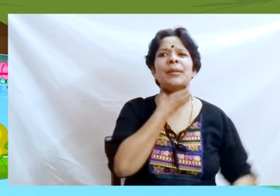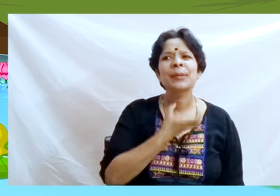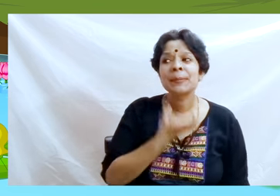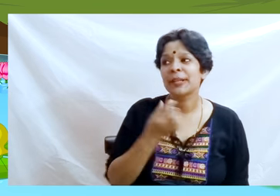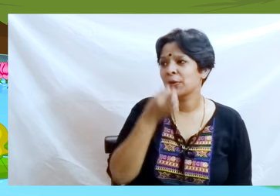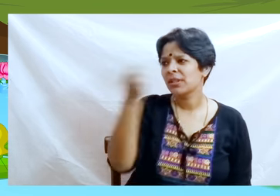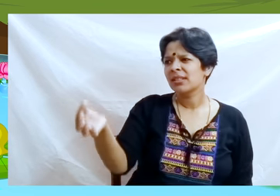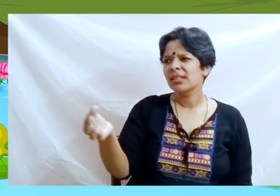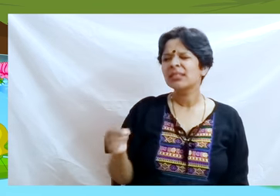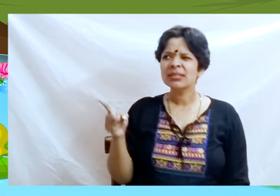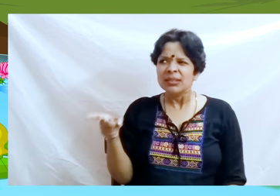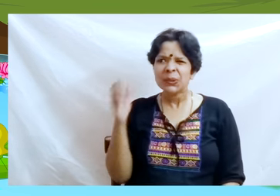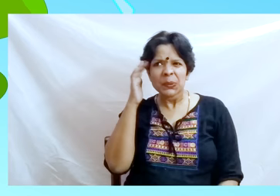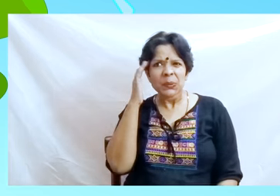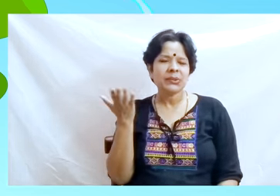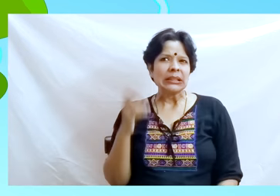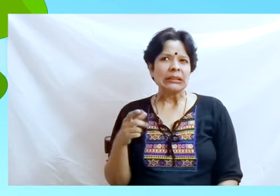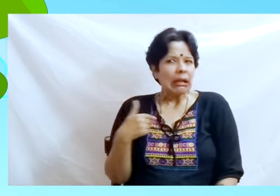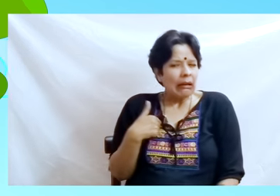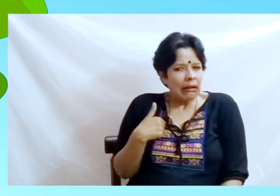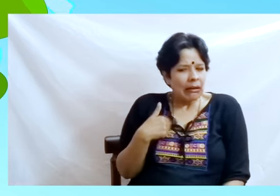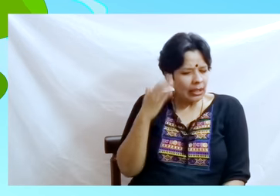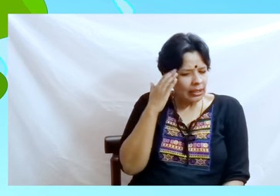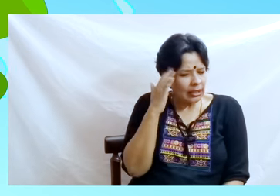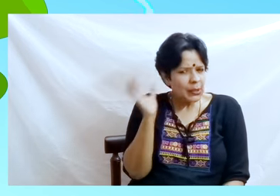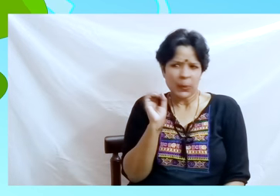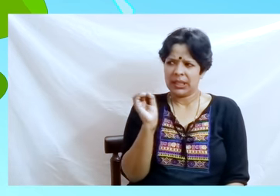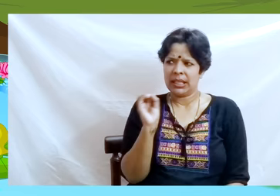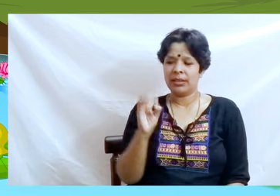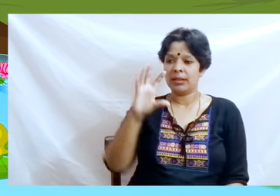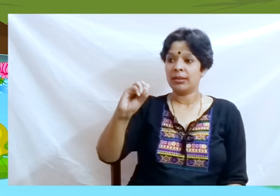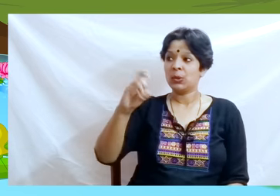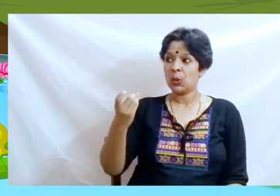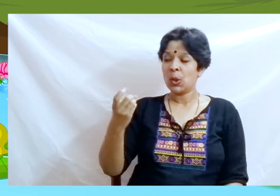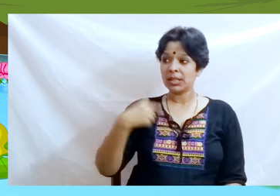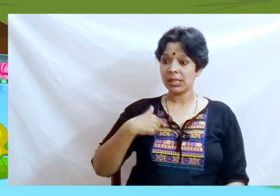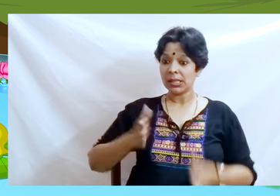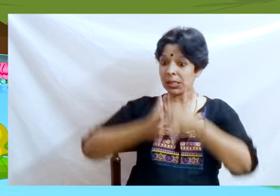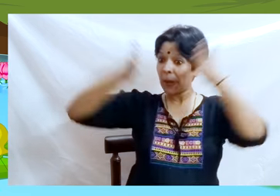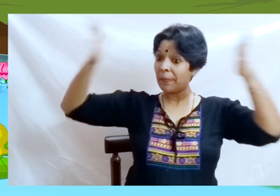“But I don’t think it’s bigger than me. He may be a little taller than me but you see